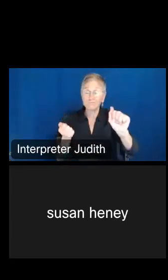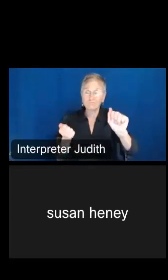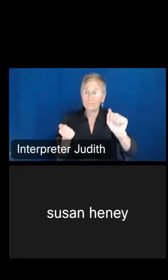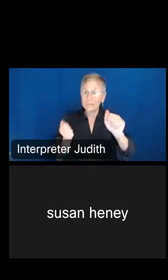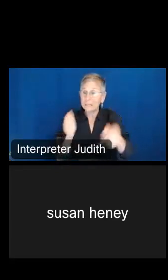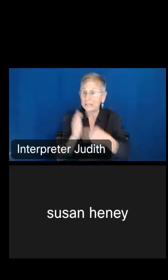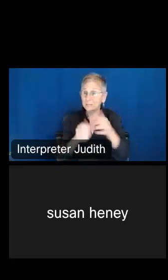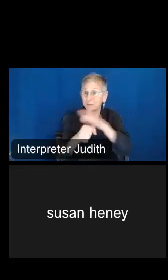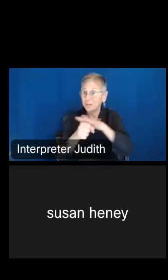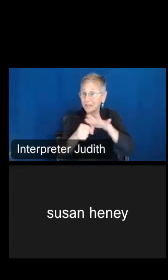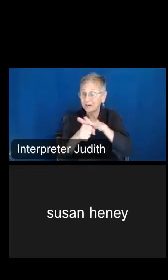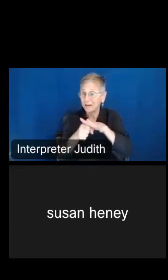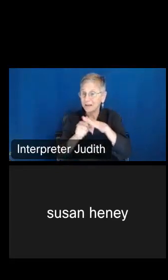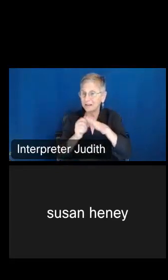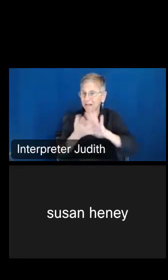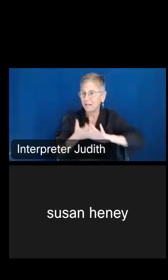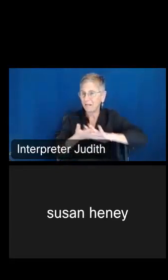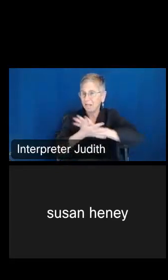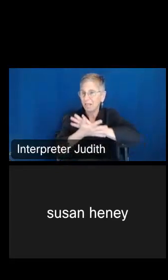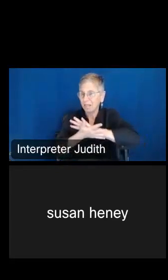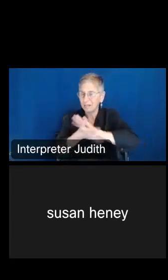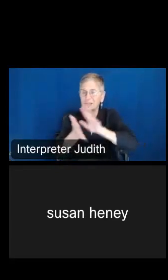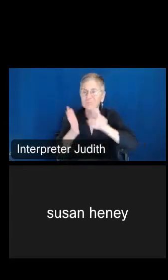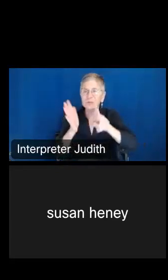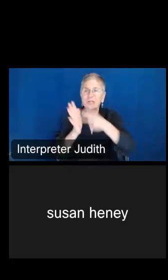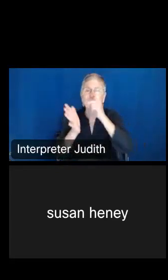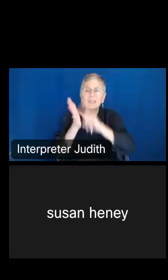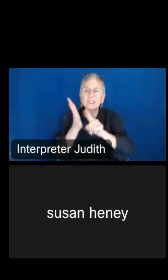can get a bit messed up, so just double check that that's all together before you make your